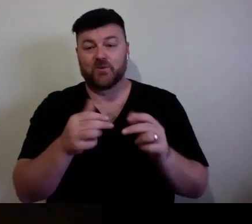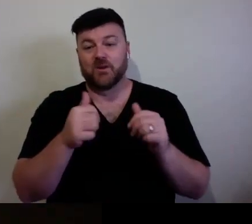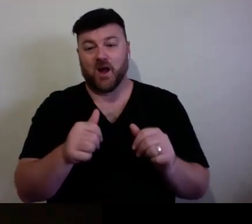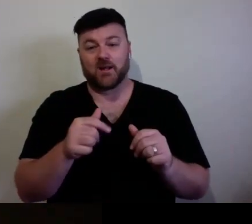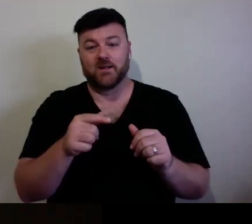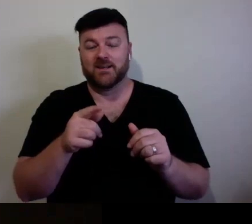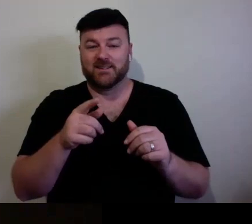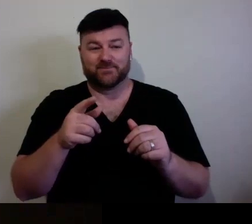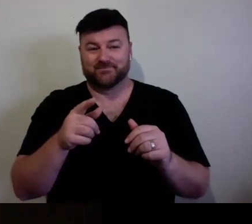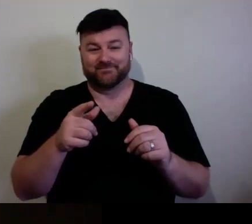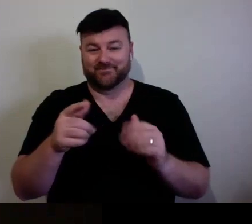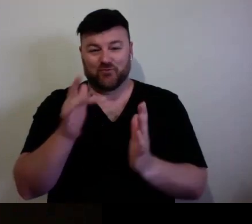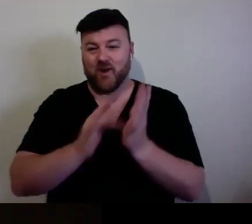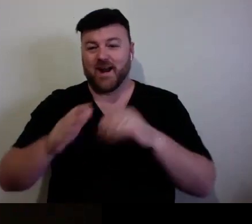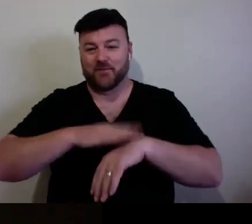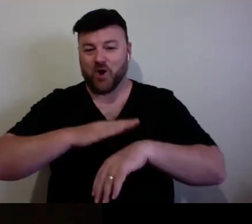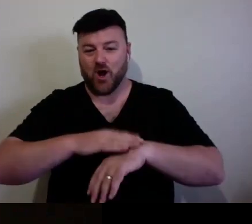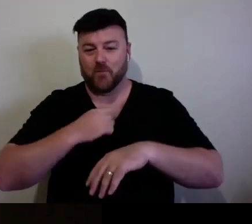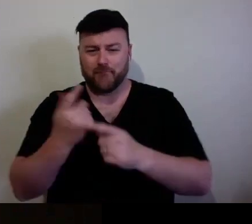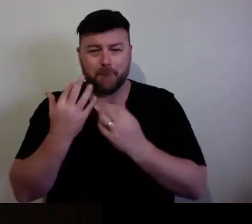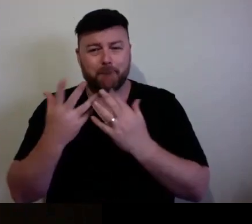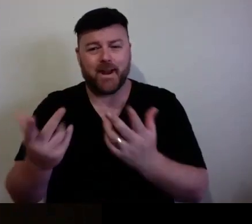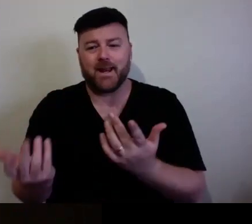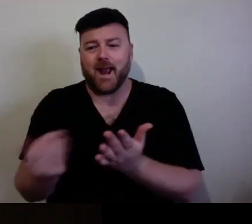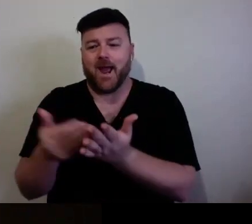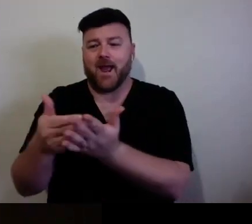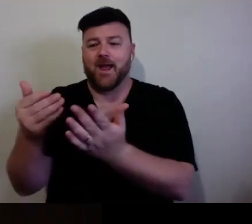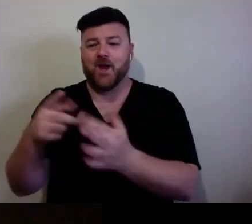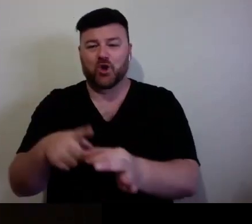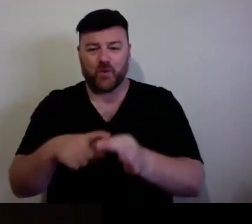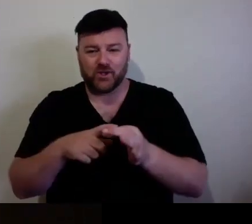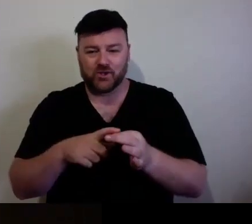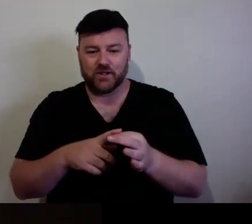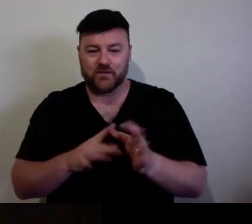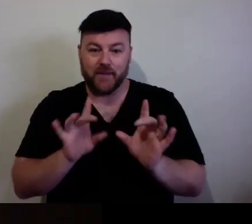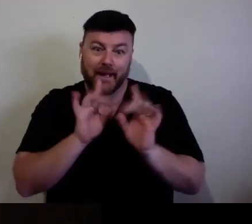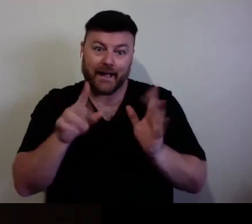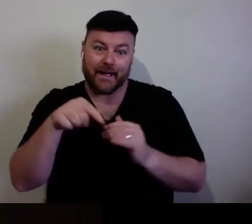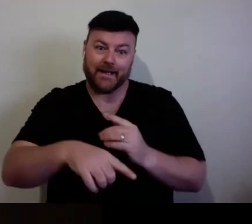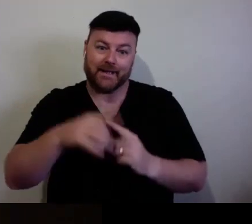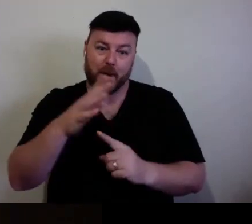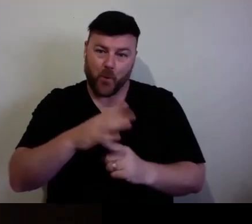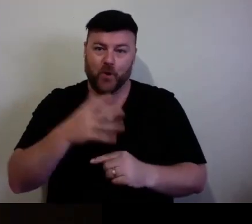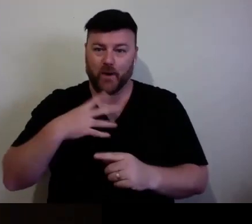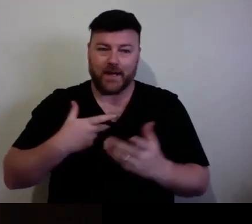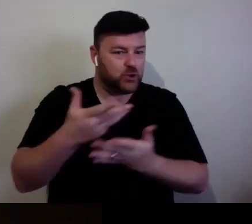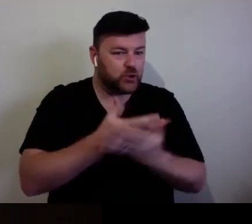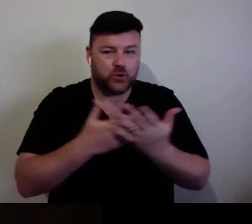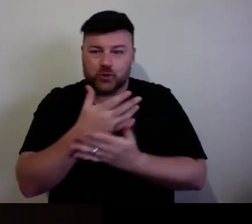So, my apologies. This is clearly an area that we need to discuss more and explore more.